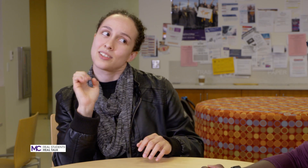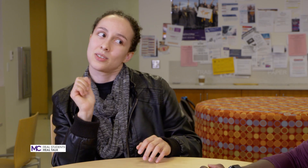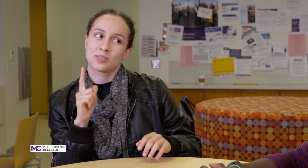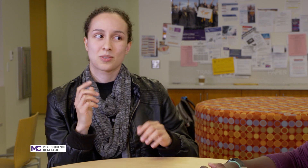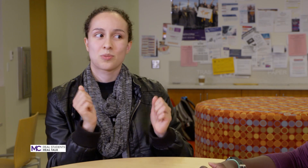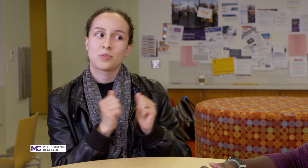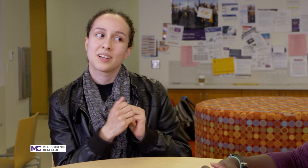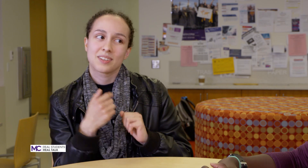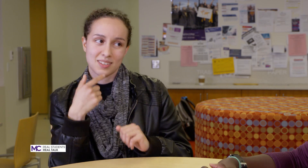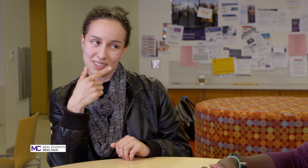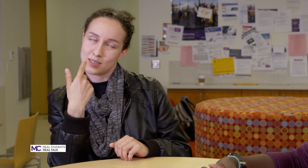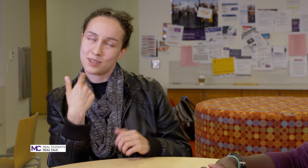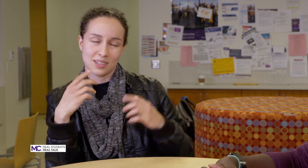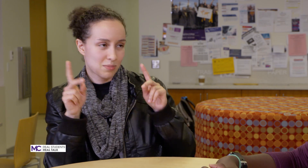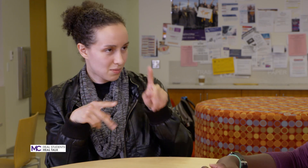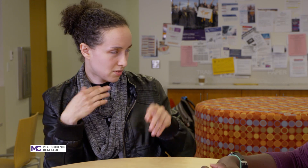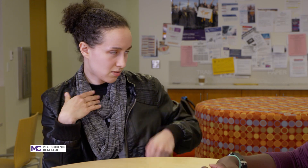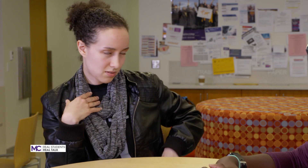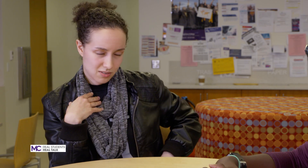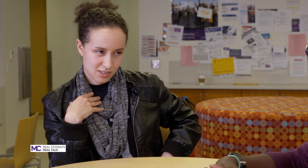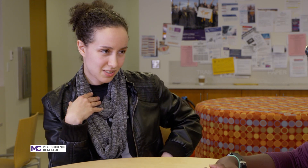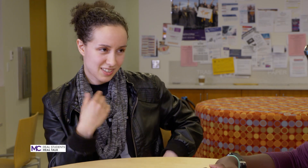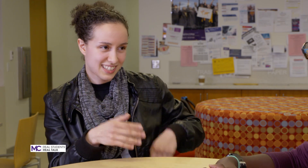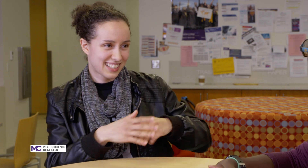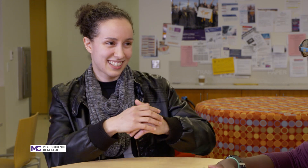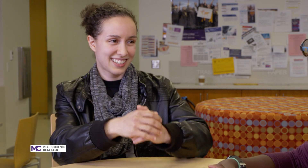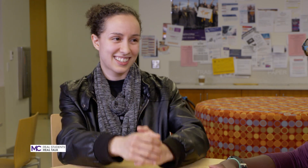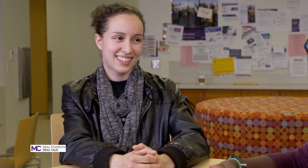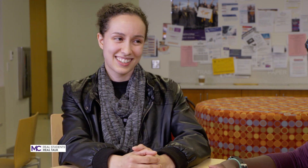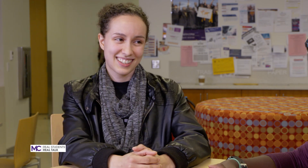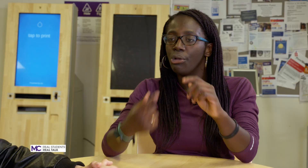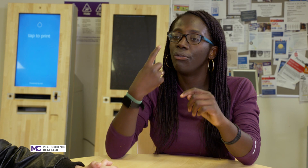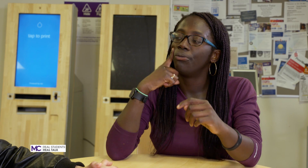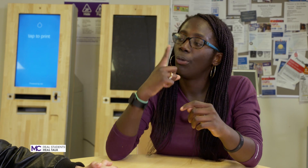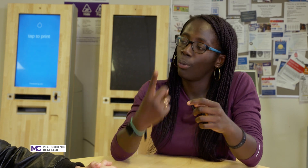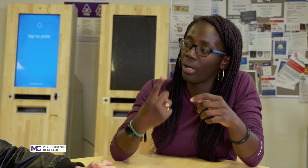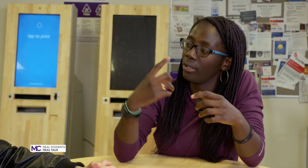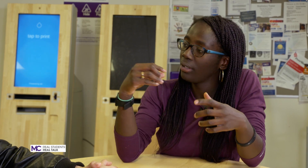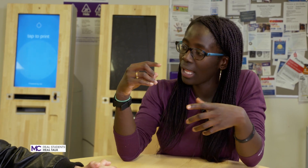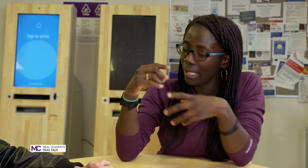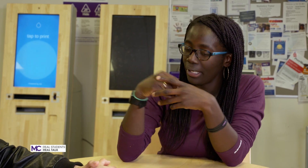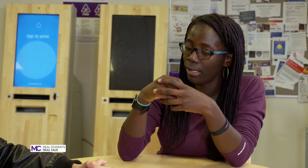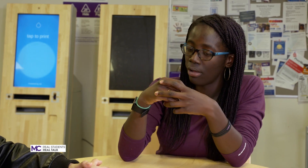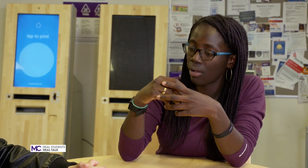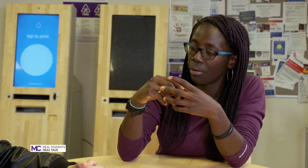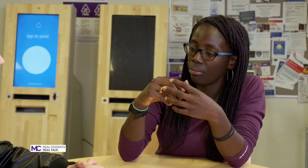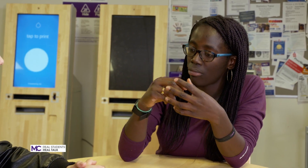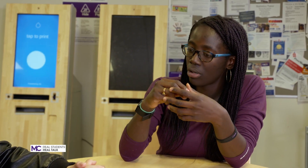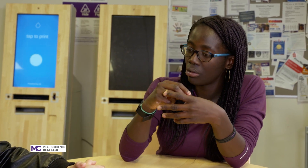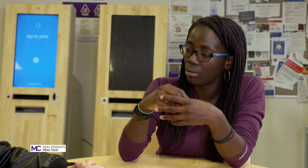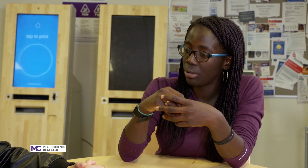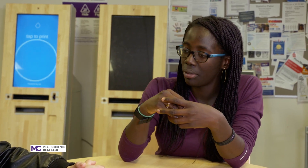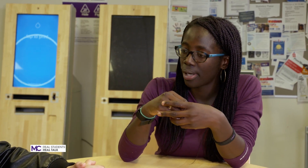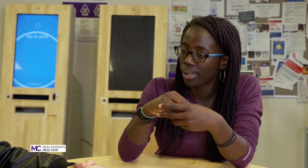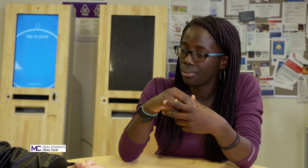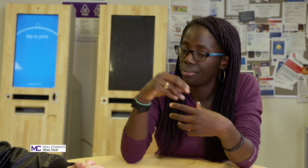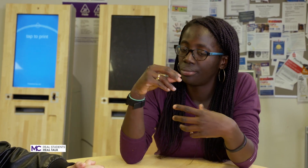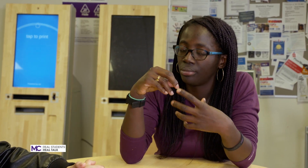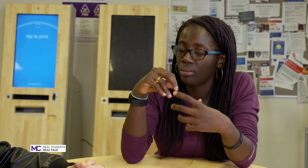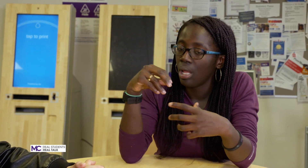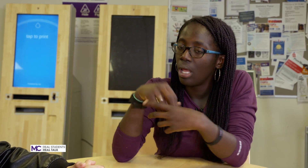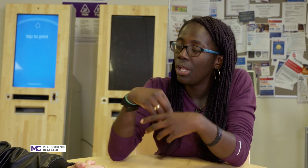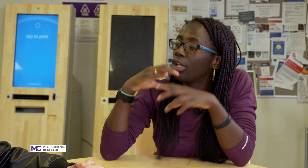with speaking people the one and in